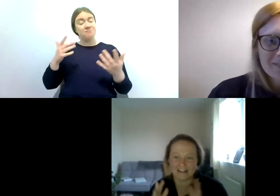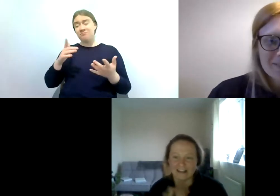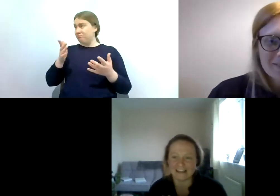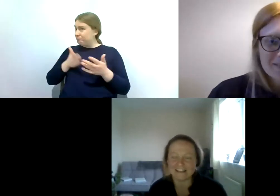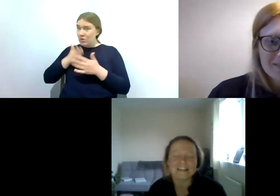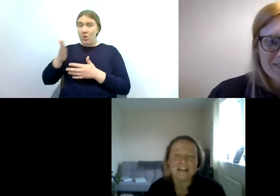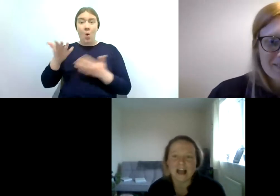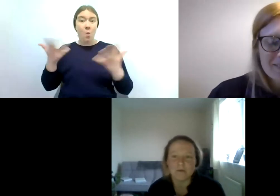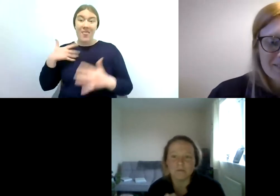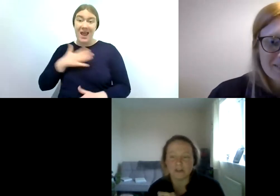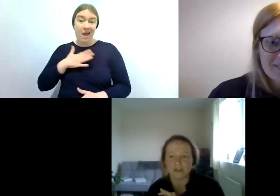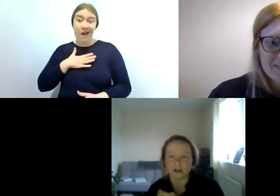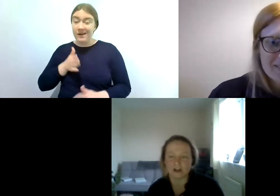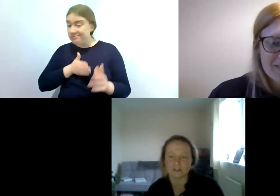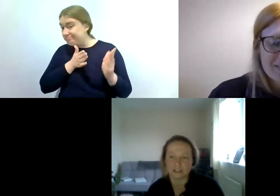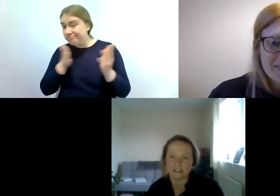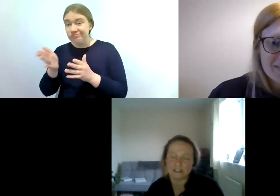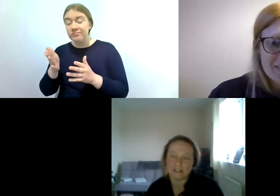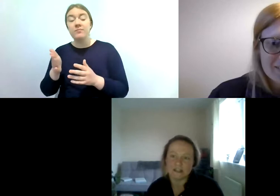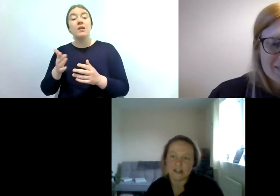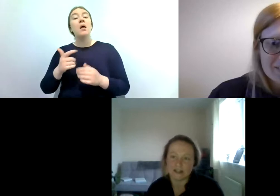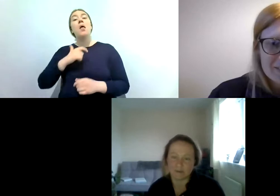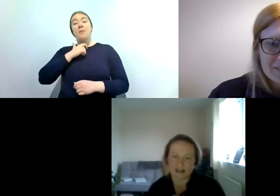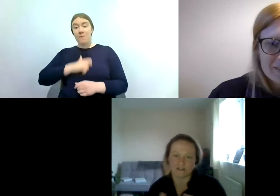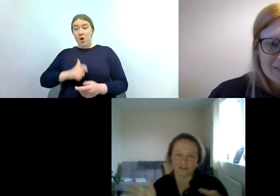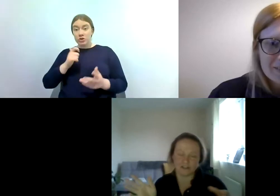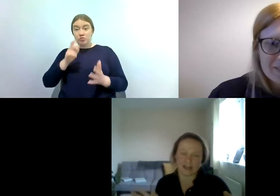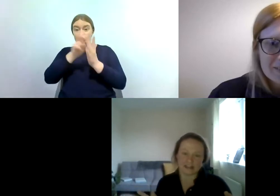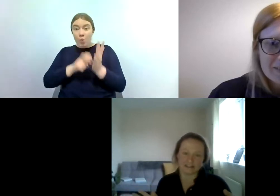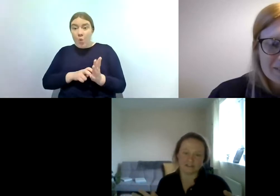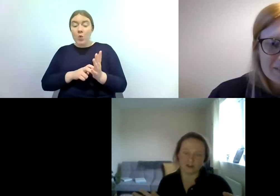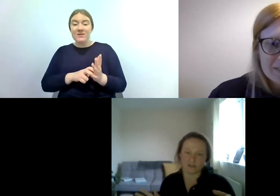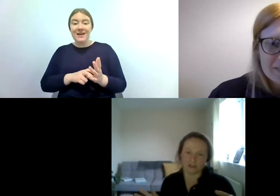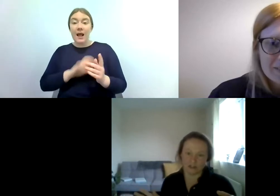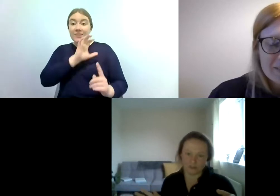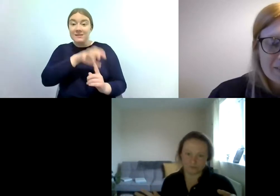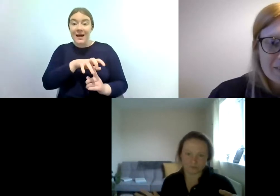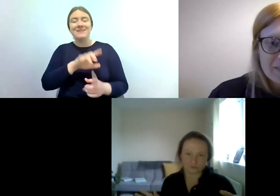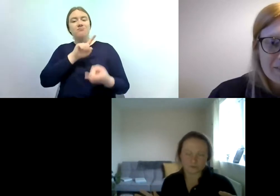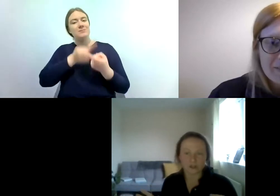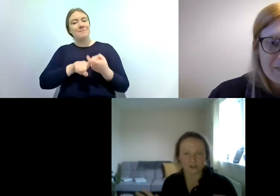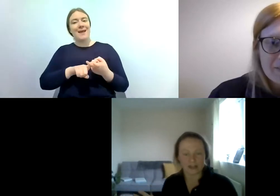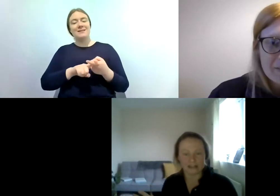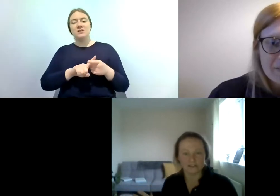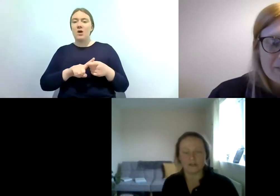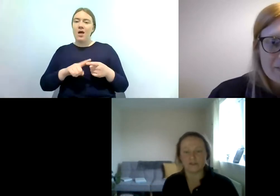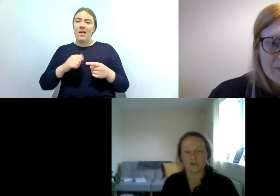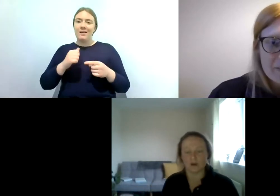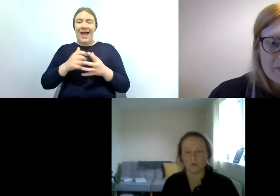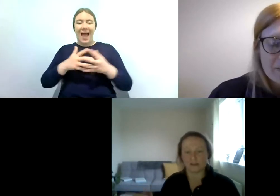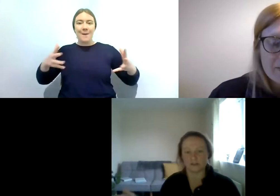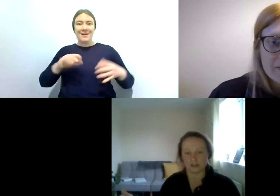like and for the recorder it depends on the size of your your site so if you've got a wide stream